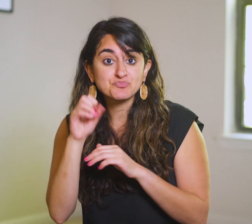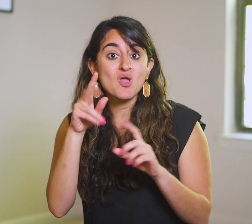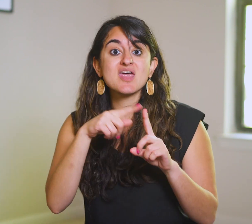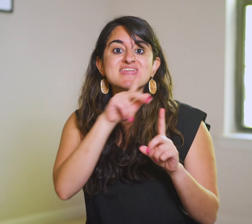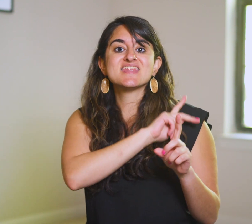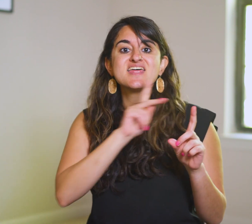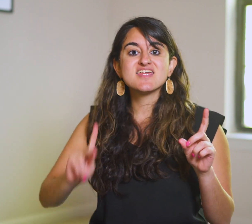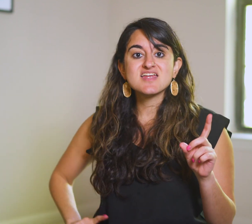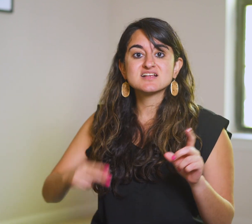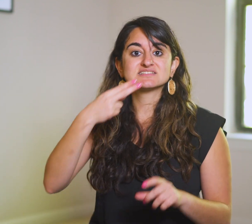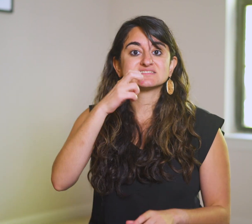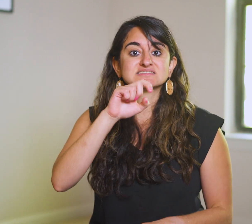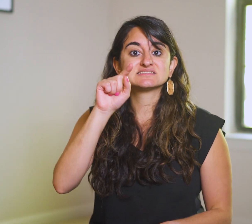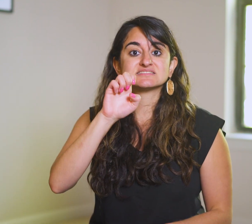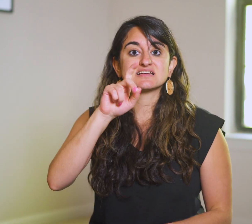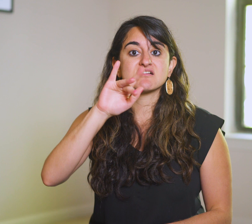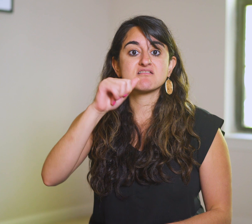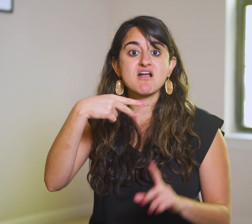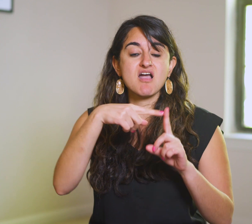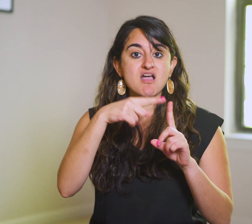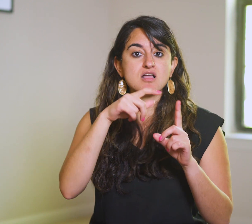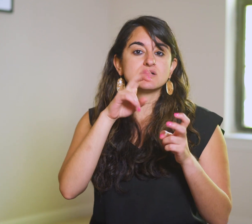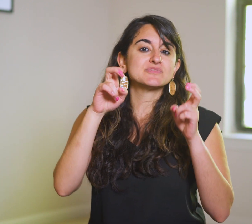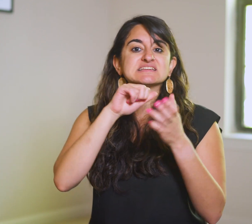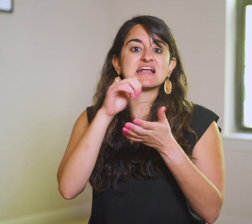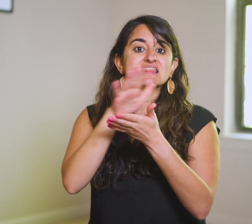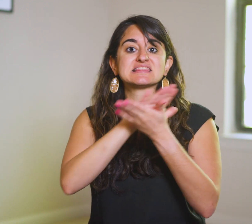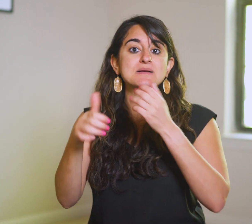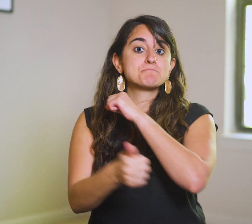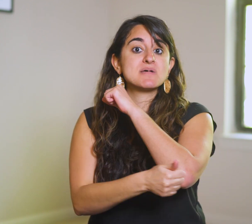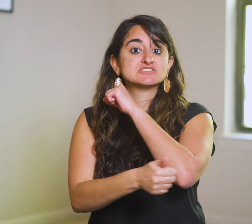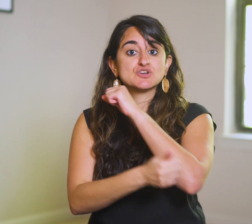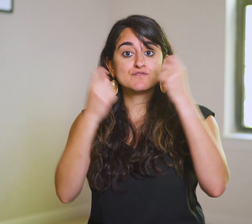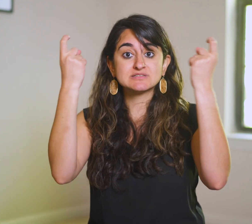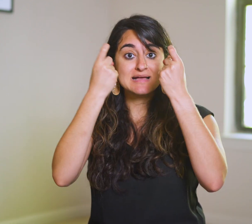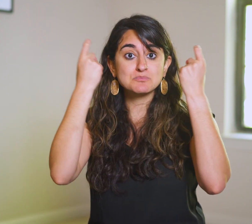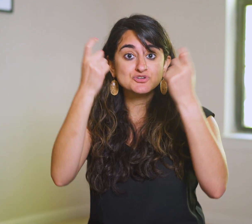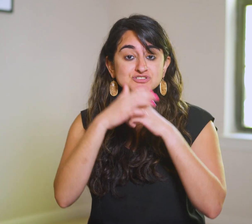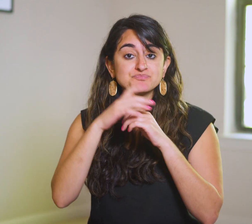or King Hezekiah’s unclean Passover celebration,